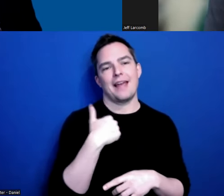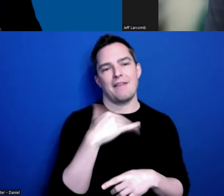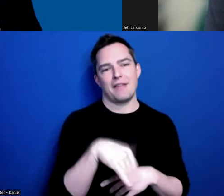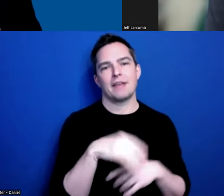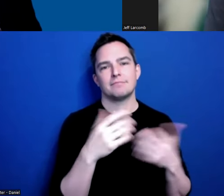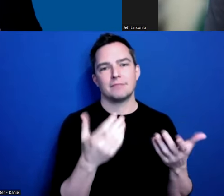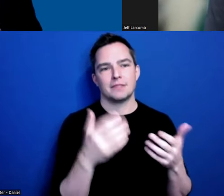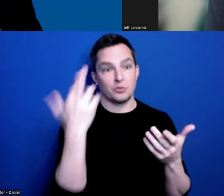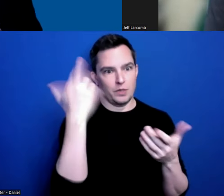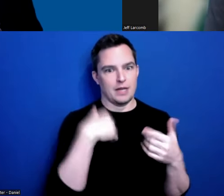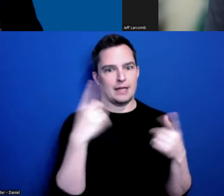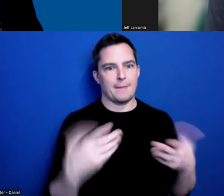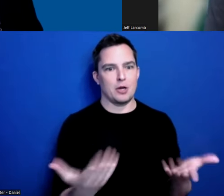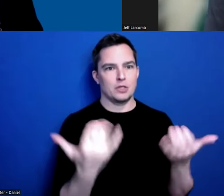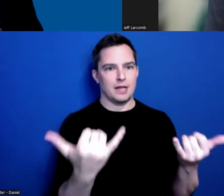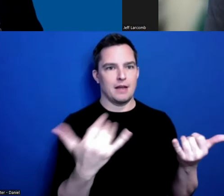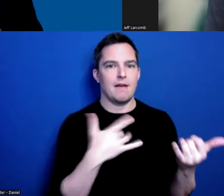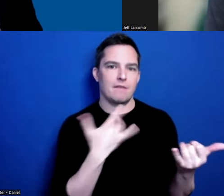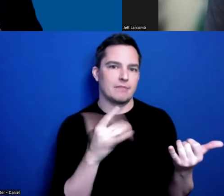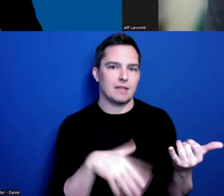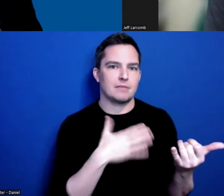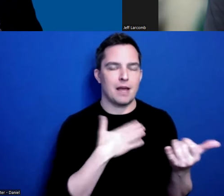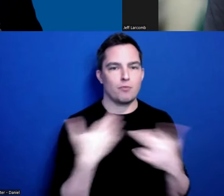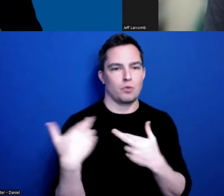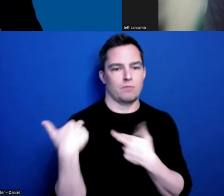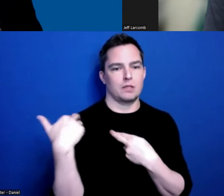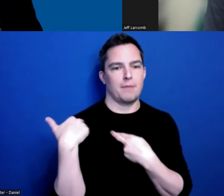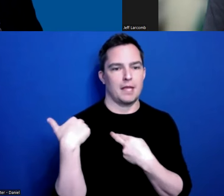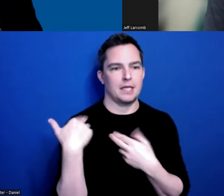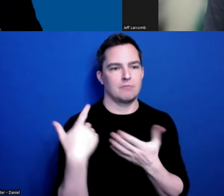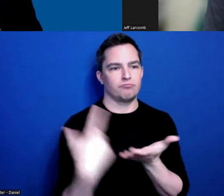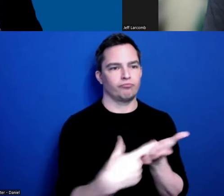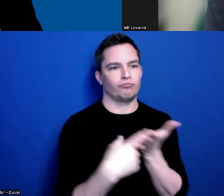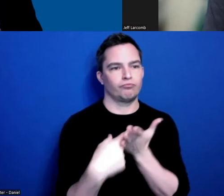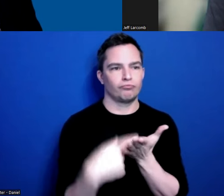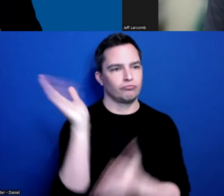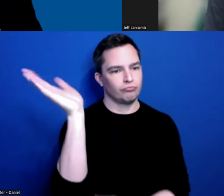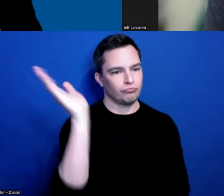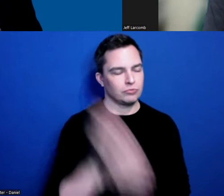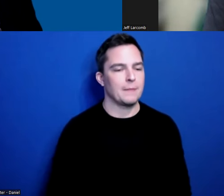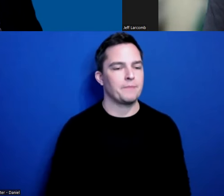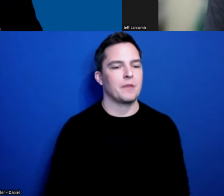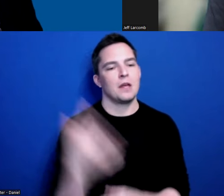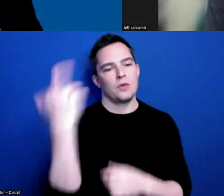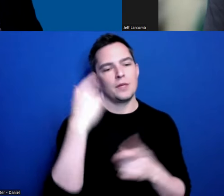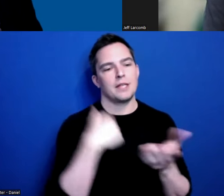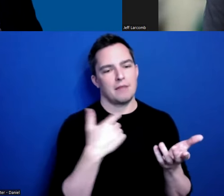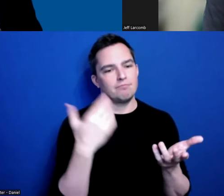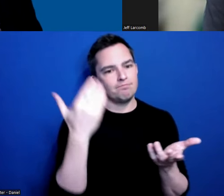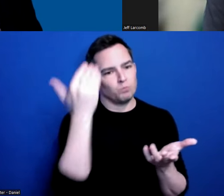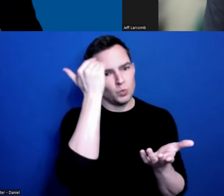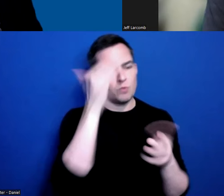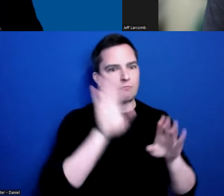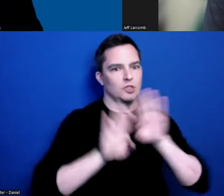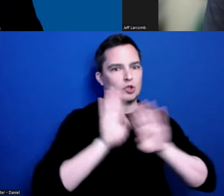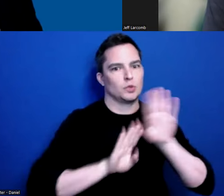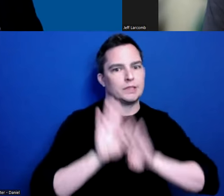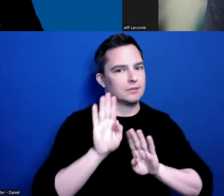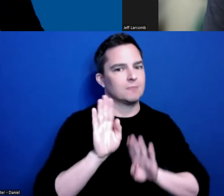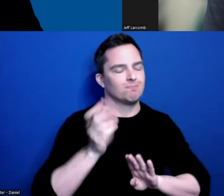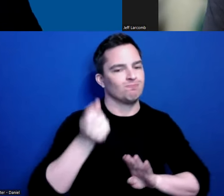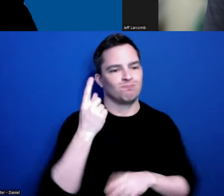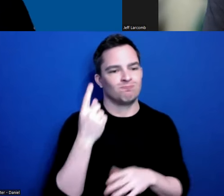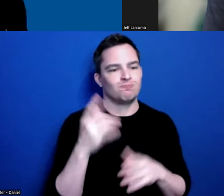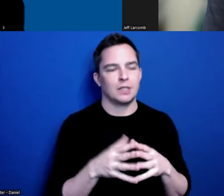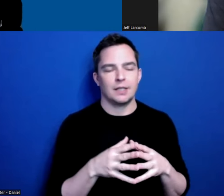today. I feel like that’s my responsibility, because I know how frustrating that is - not